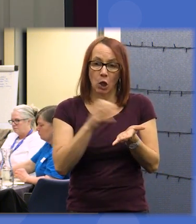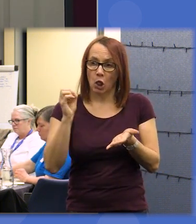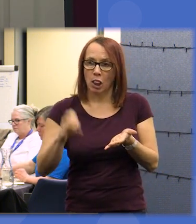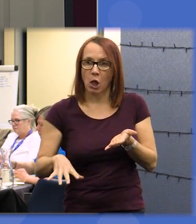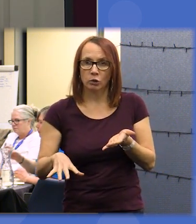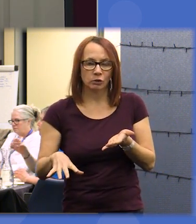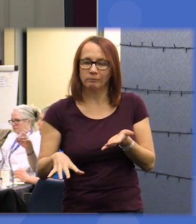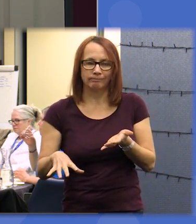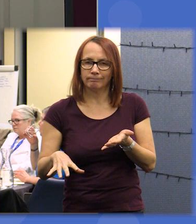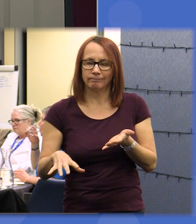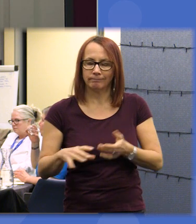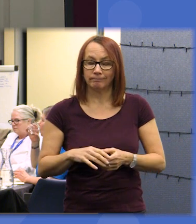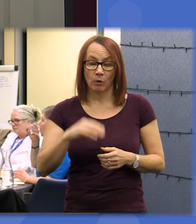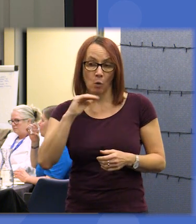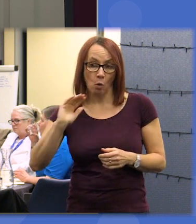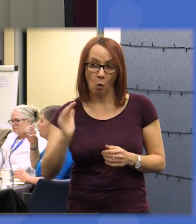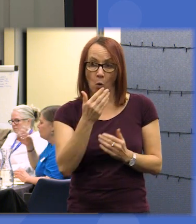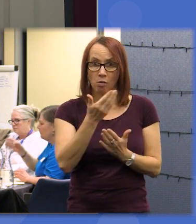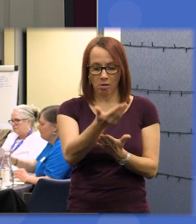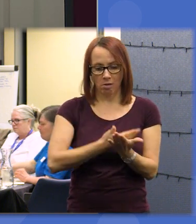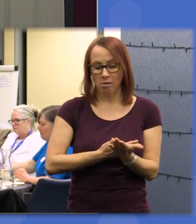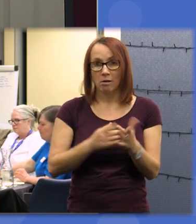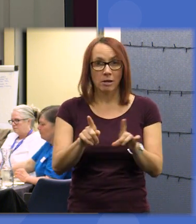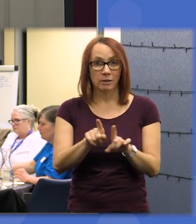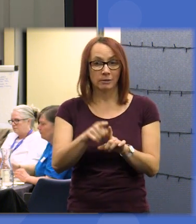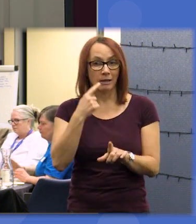said a few times every statement just like those yesterday will be captured in